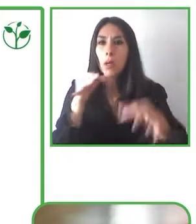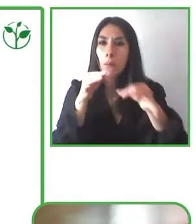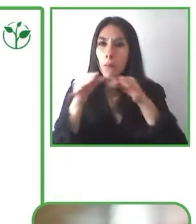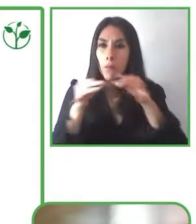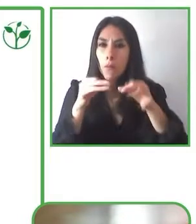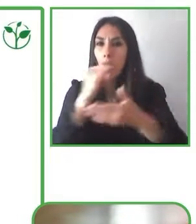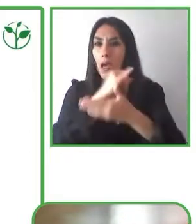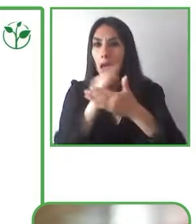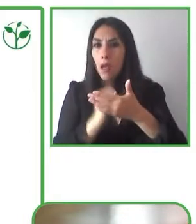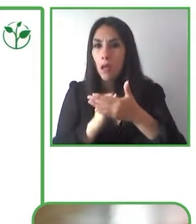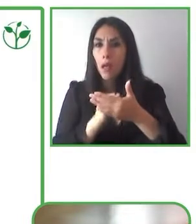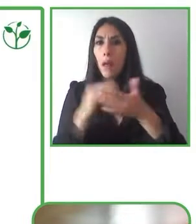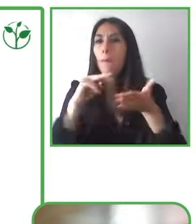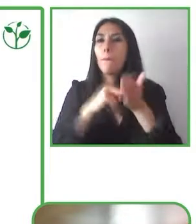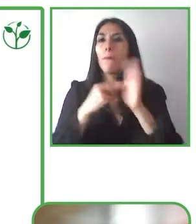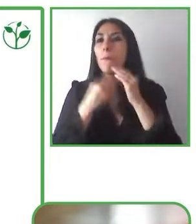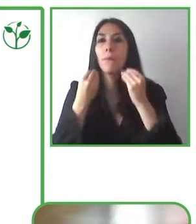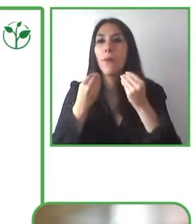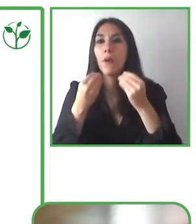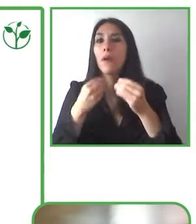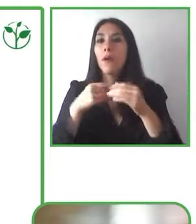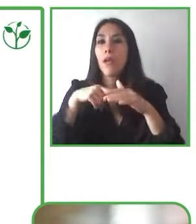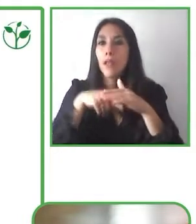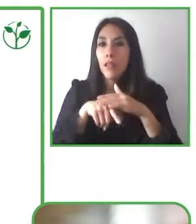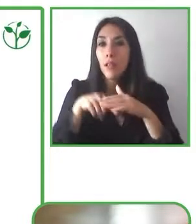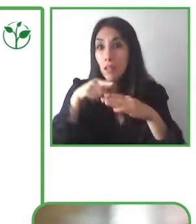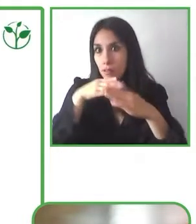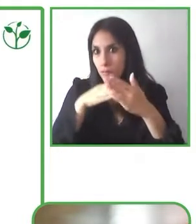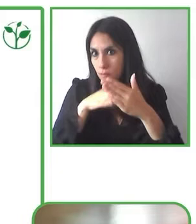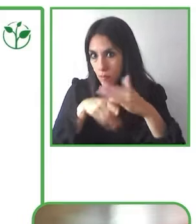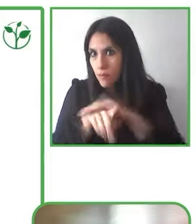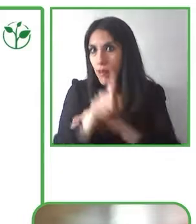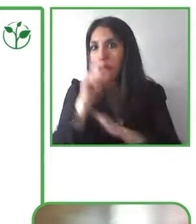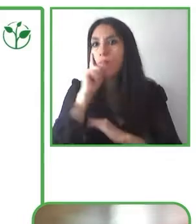for people with hearing disabilities.